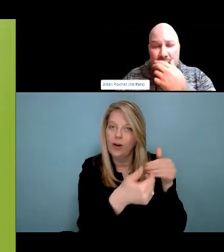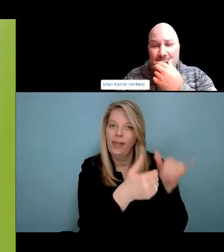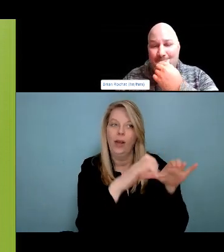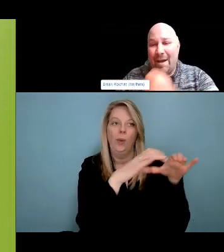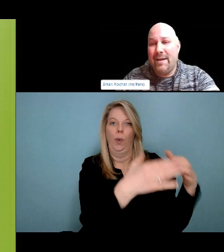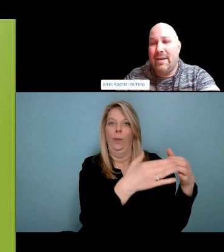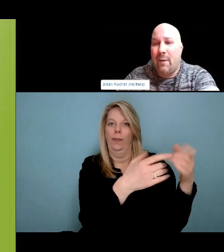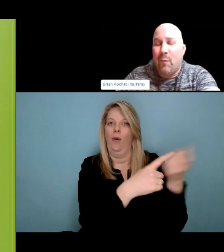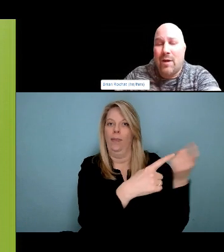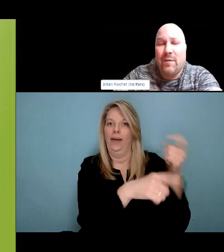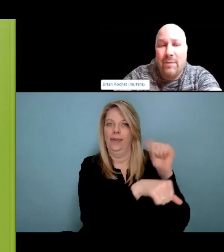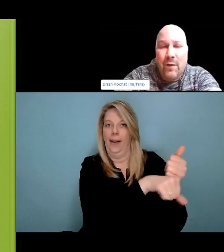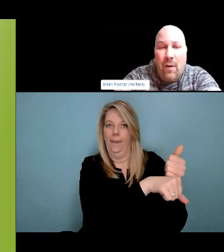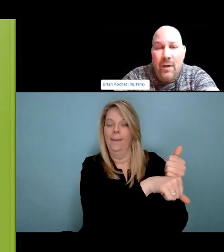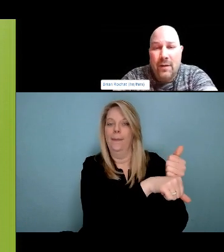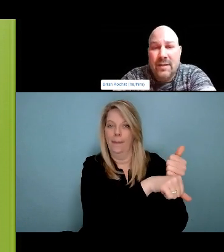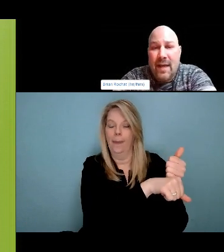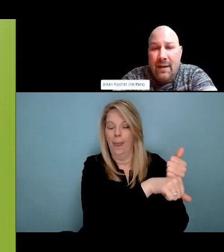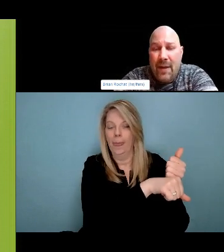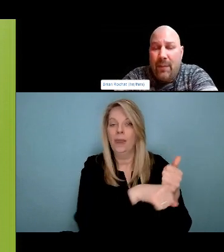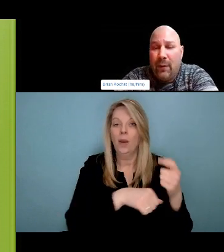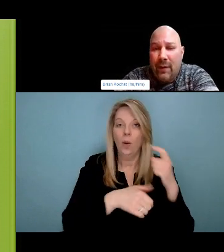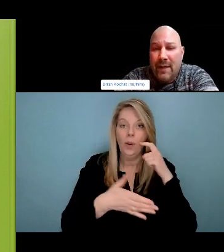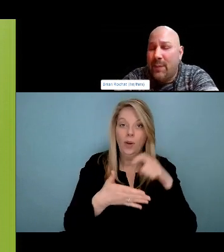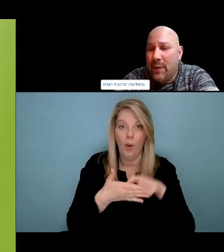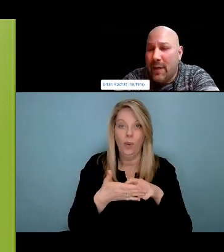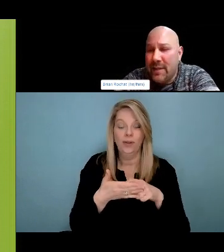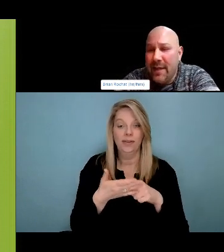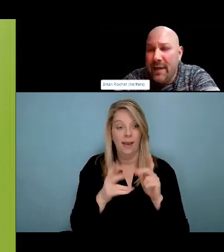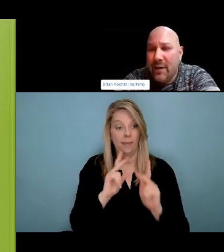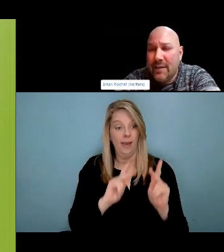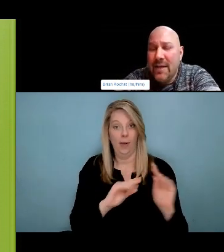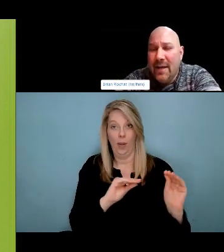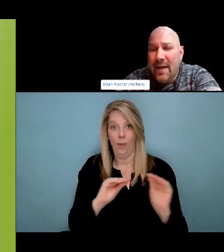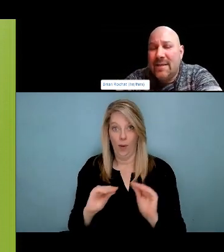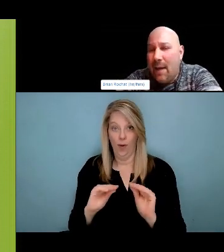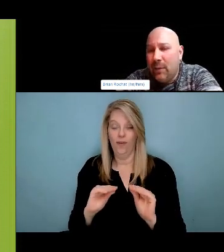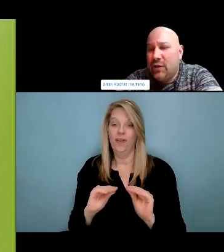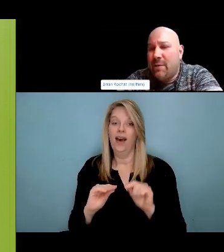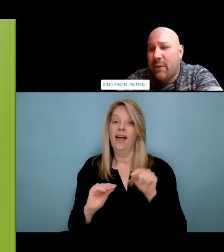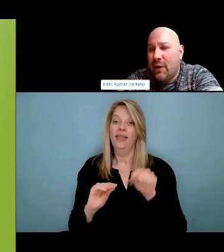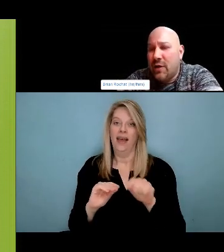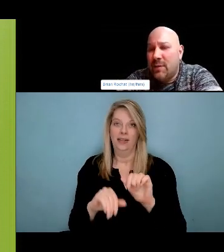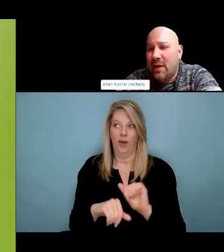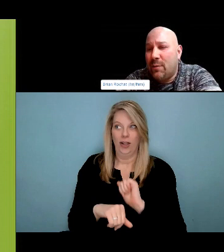So I'm gonna share a video, that was done here at the Manitoba Harm Reduction Network.